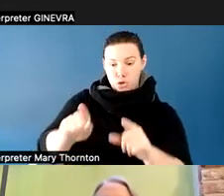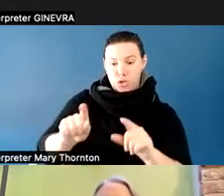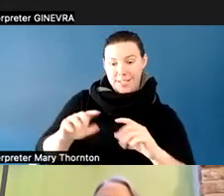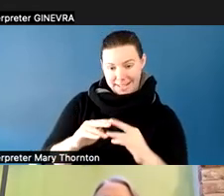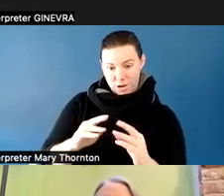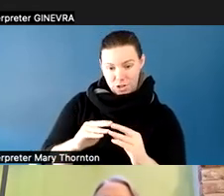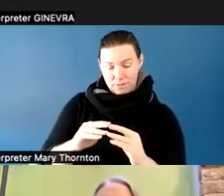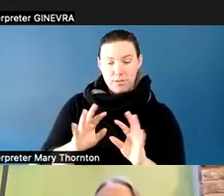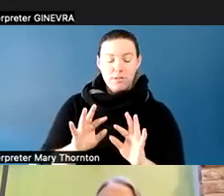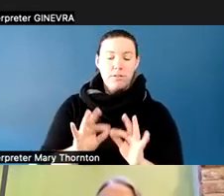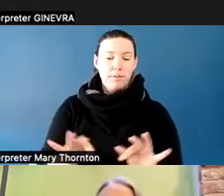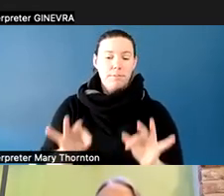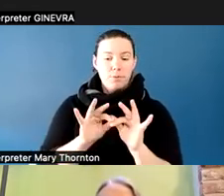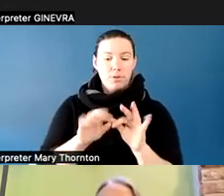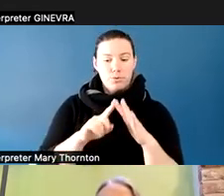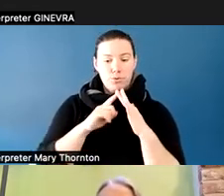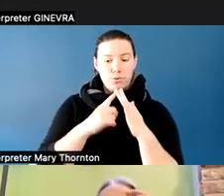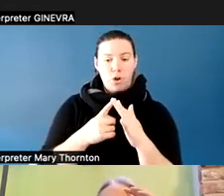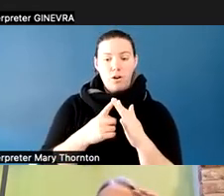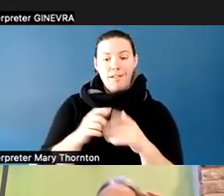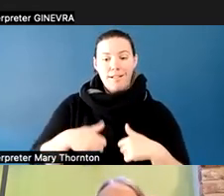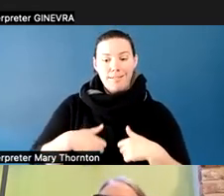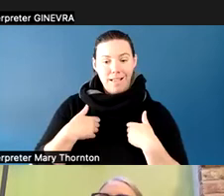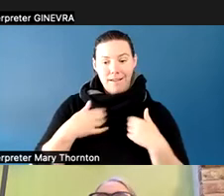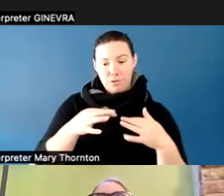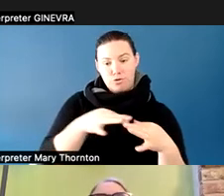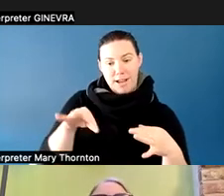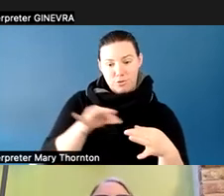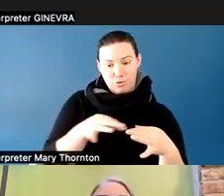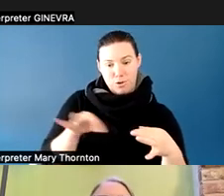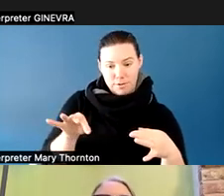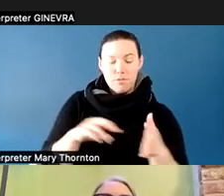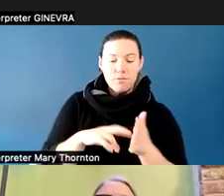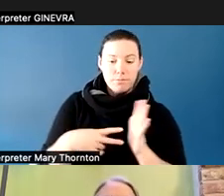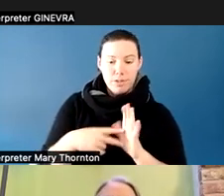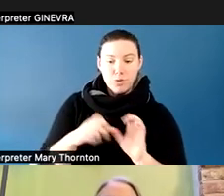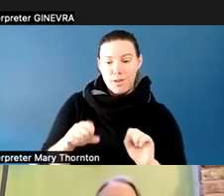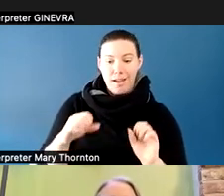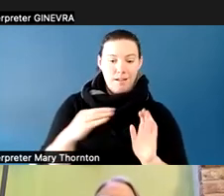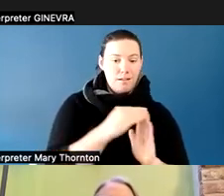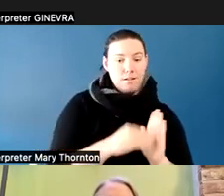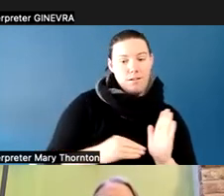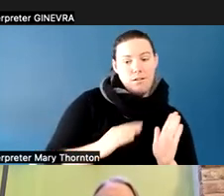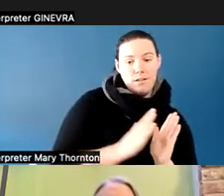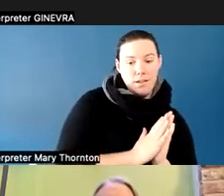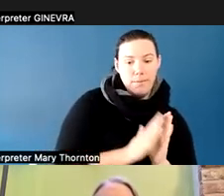start the live transcripts, so we can collect all of our discussion. We make recordings because there are